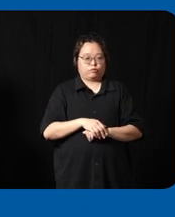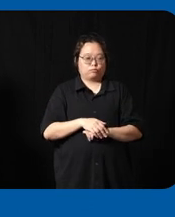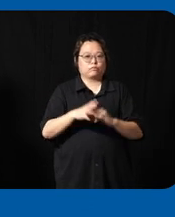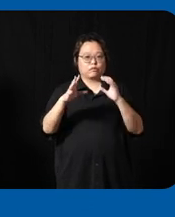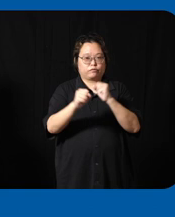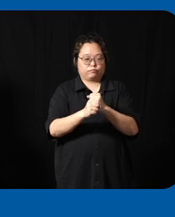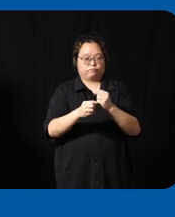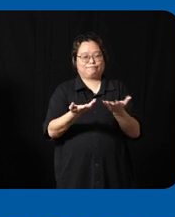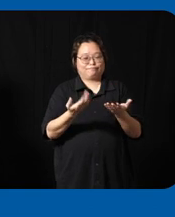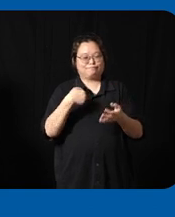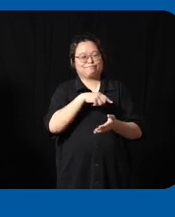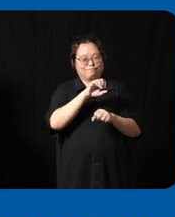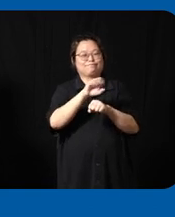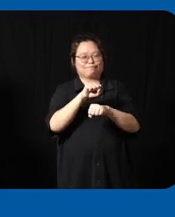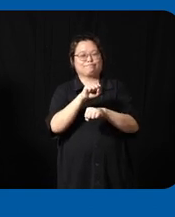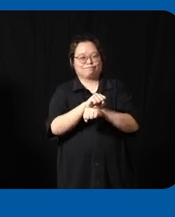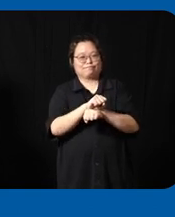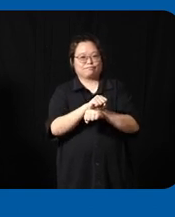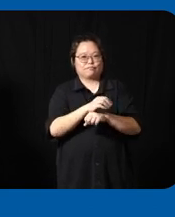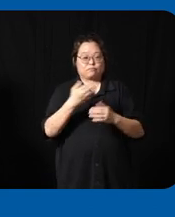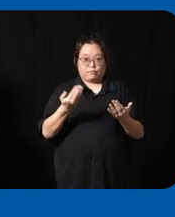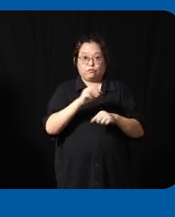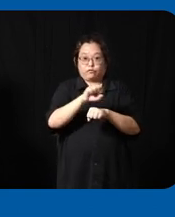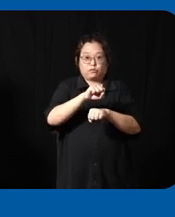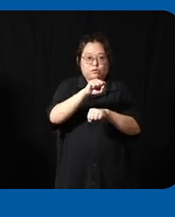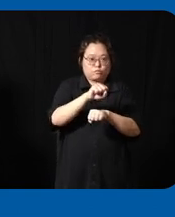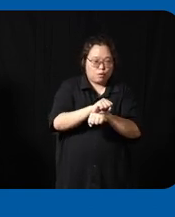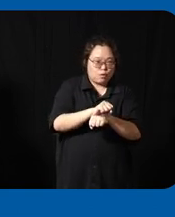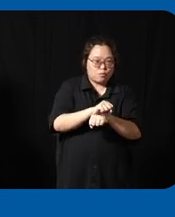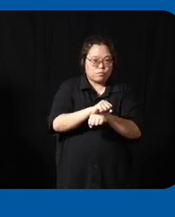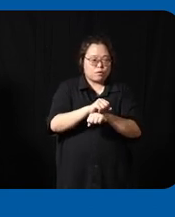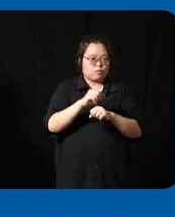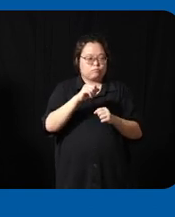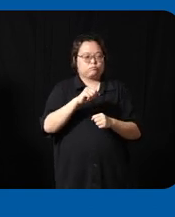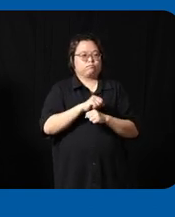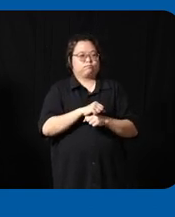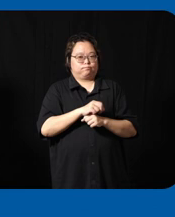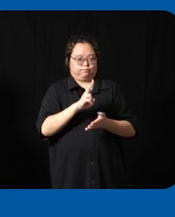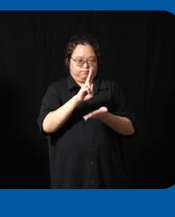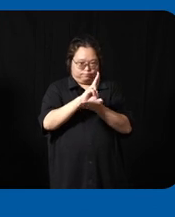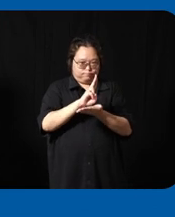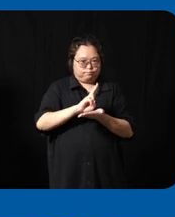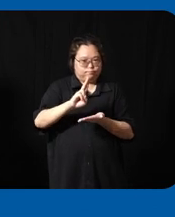Singapore uh so Singapore is un's strategic Global Hub for driving business growths uh